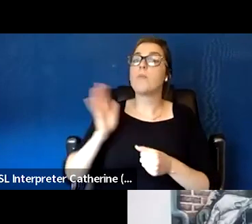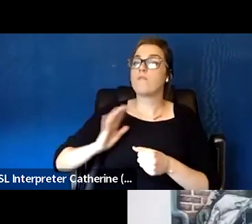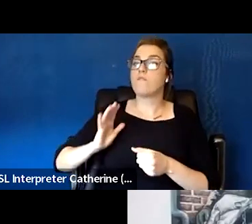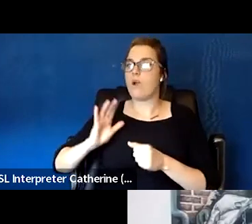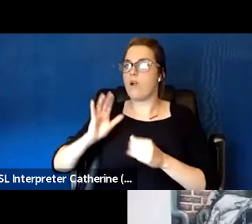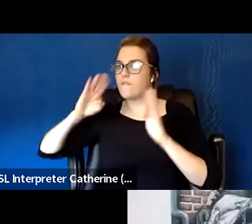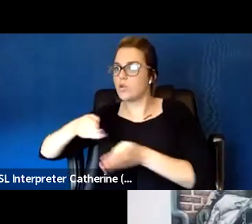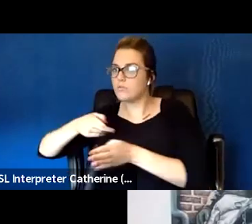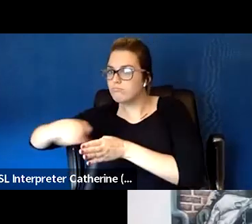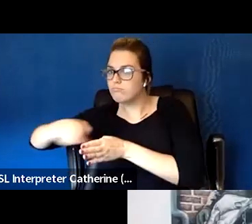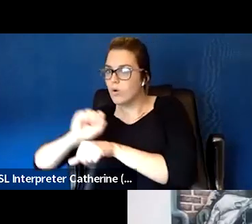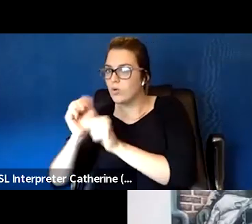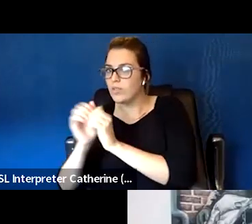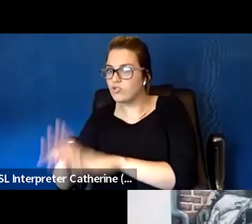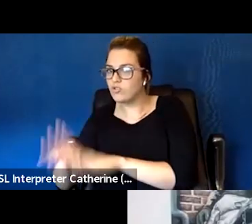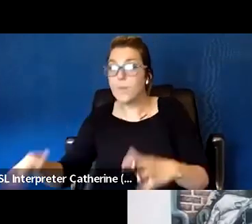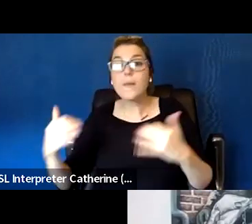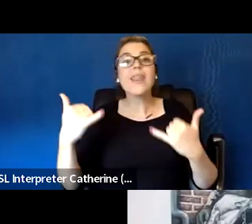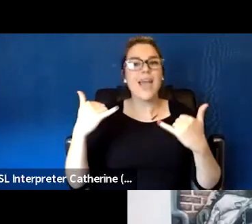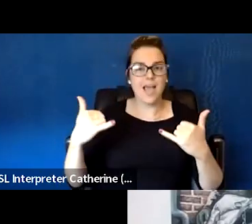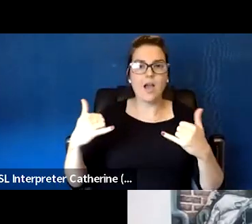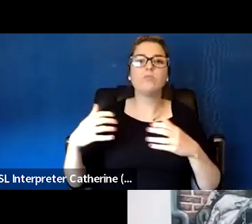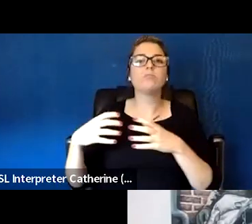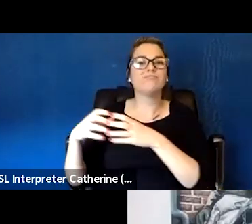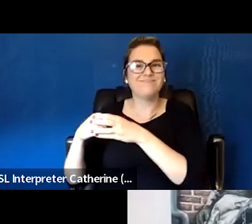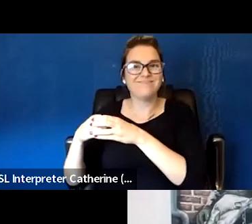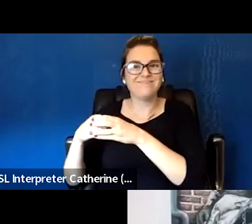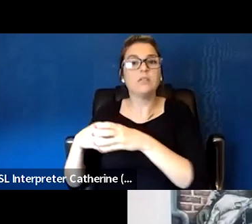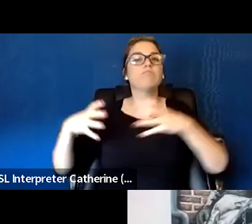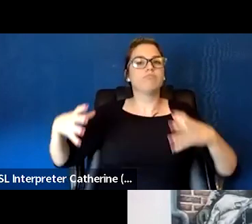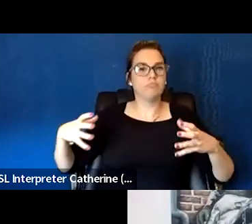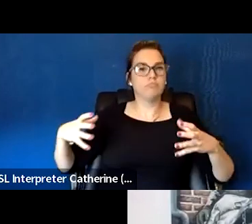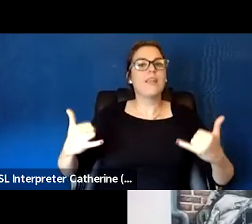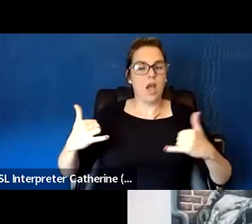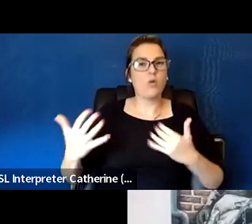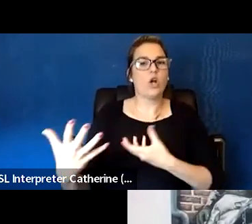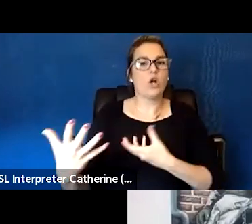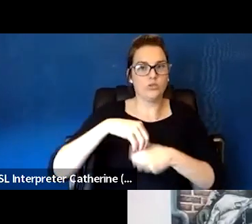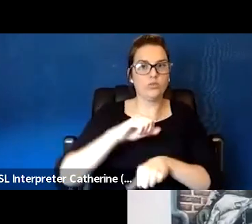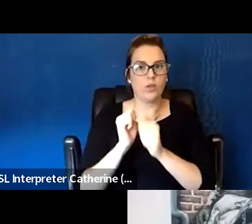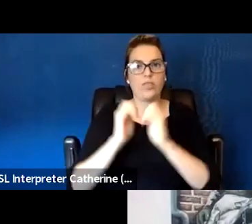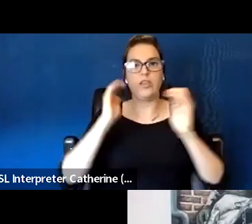So I've received the training through our local health entities that are connected